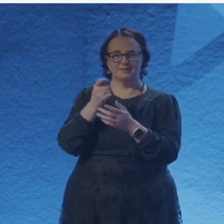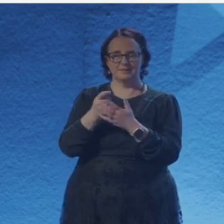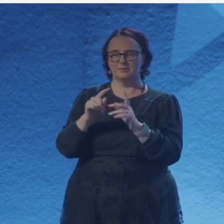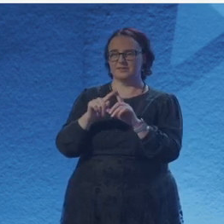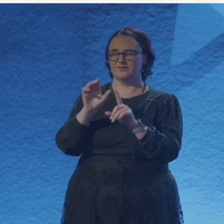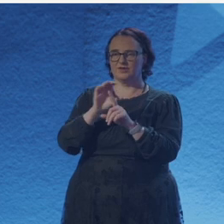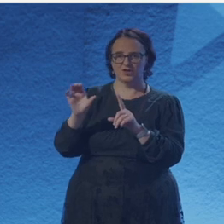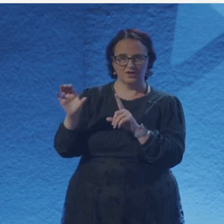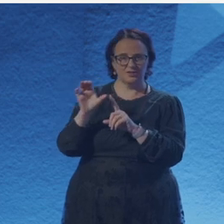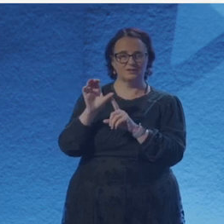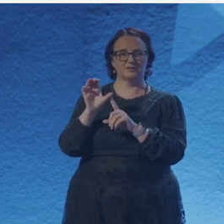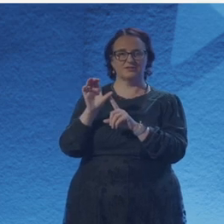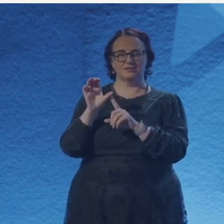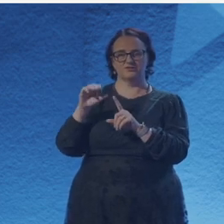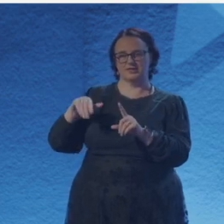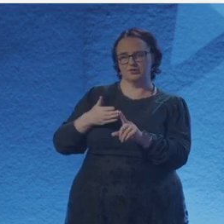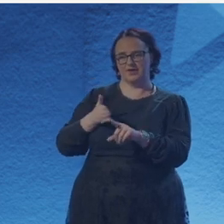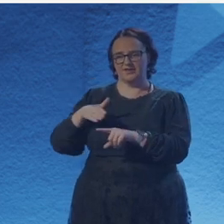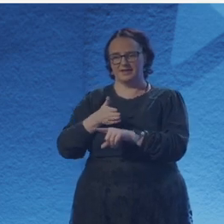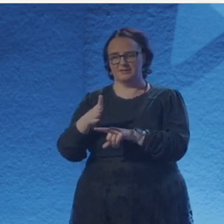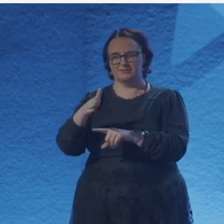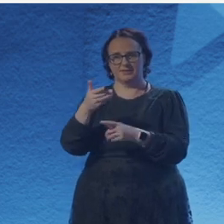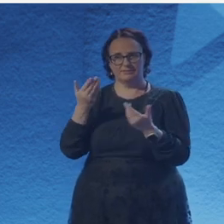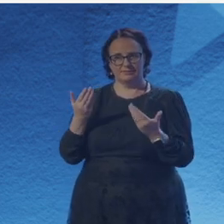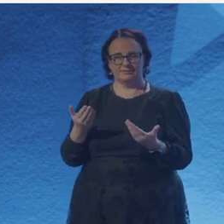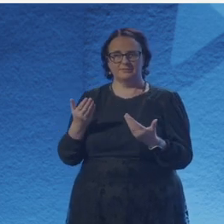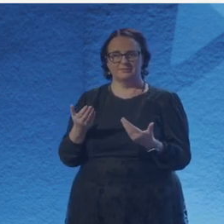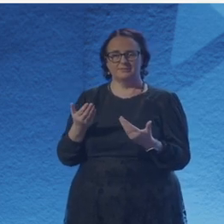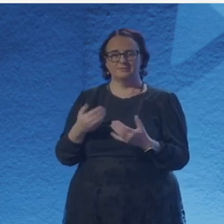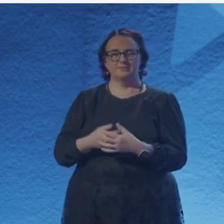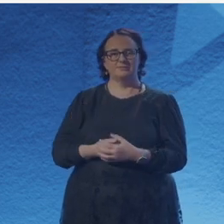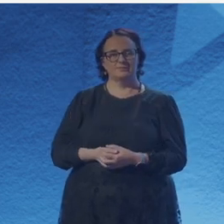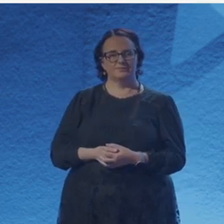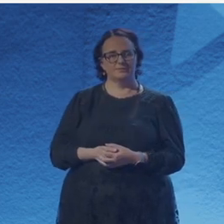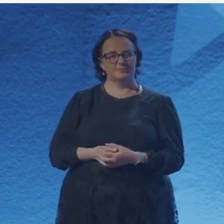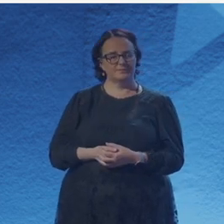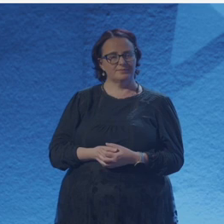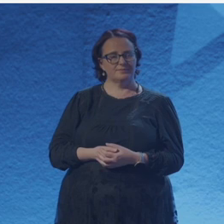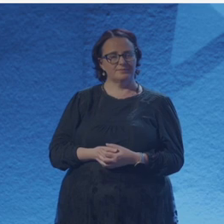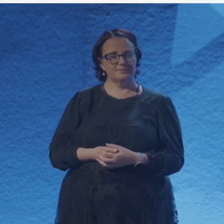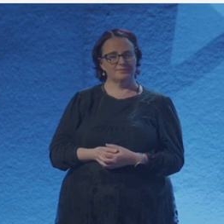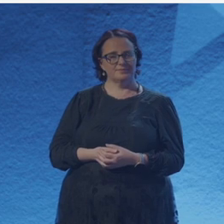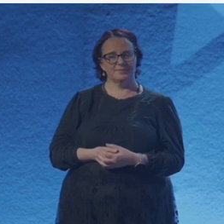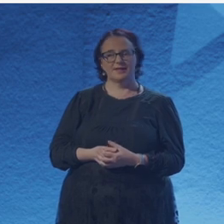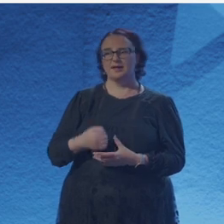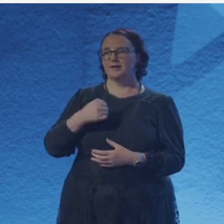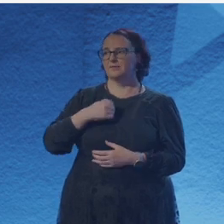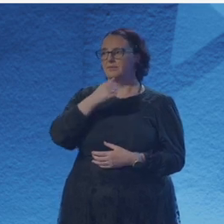as just a human being, with clashing interests in